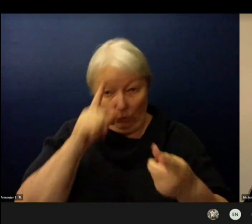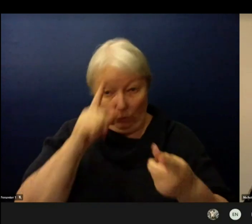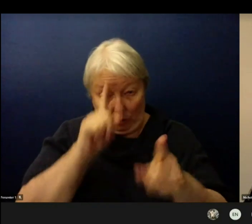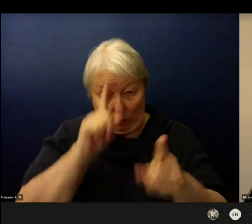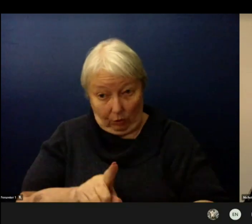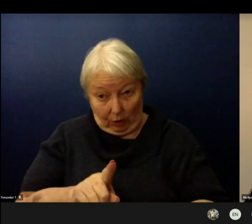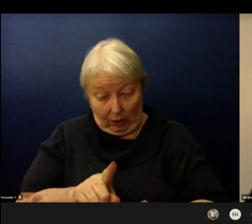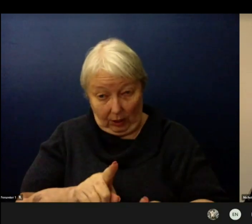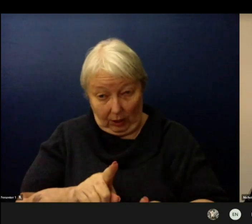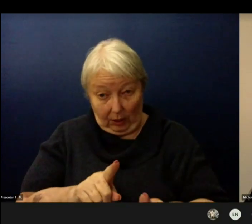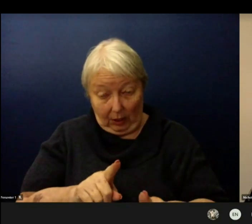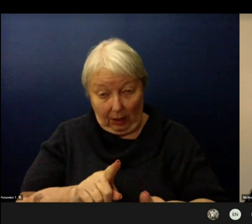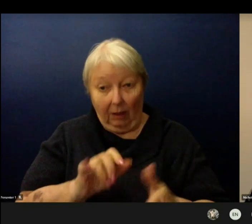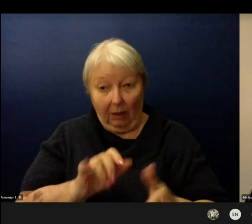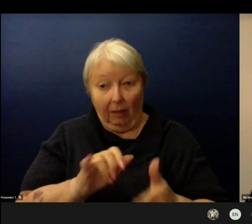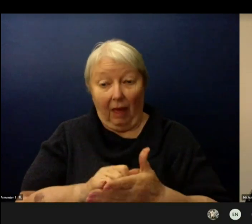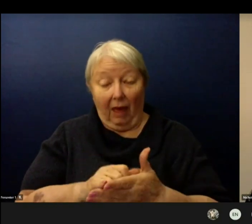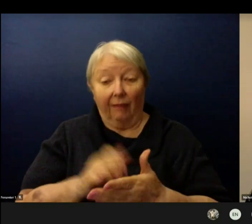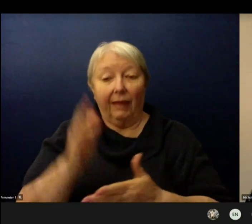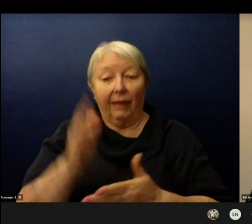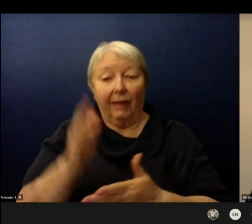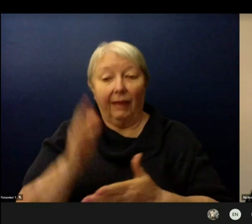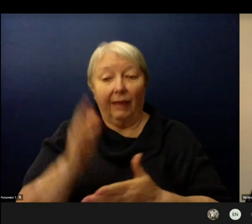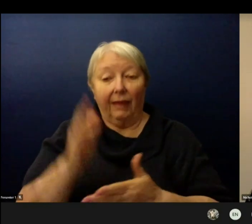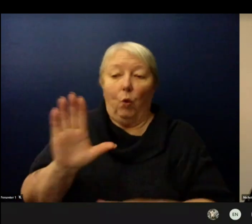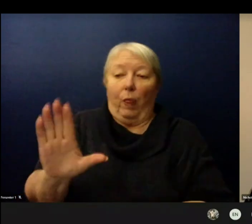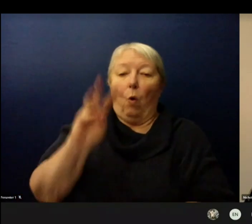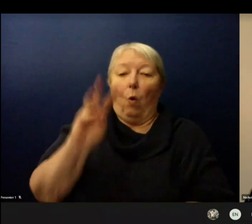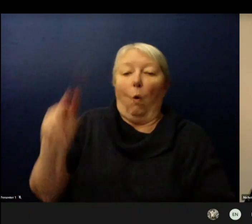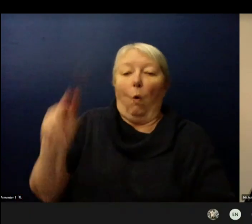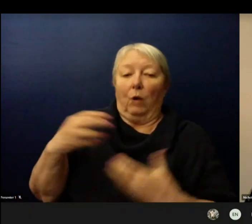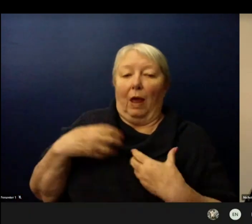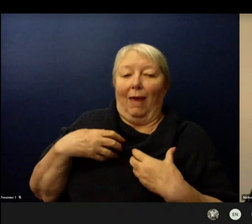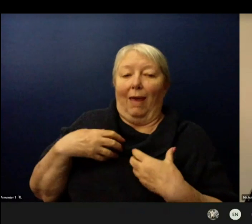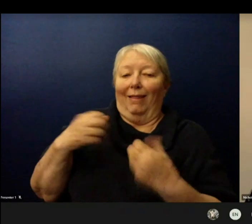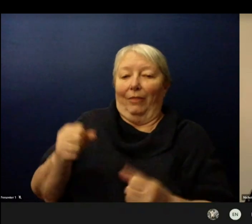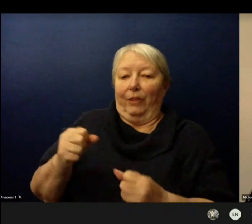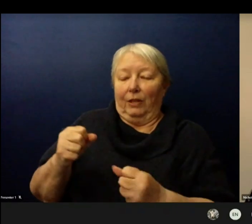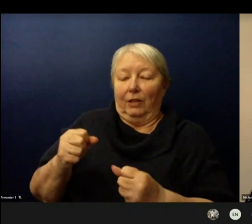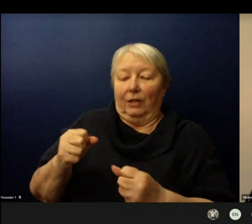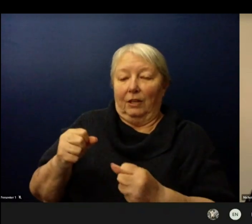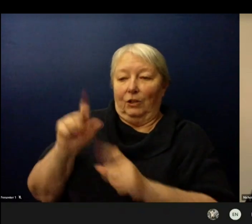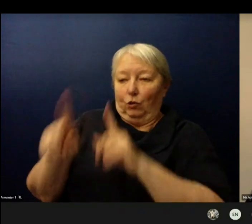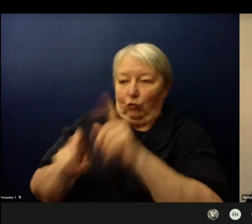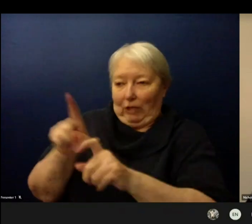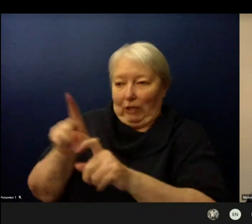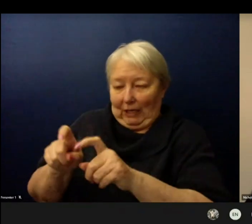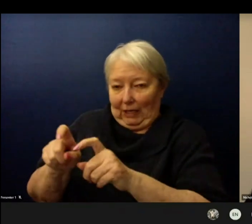their own daily health screening. This decision is in alignment with Public Health Seattle and King County.